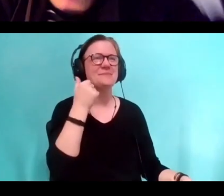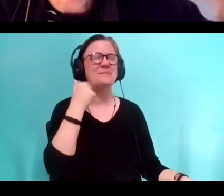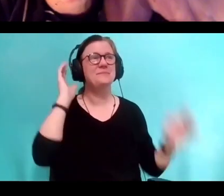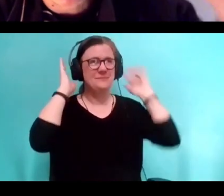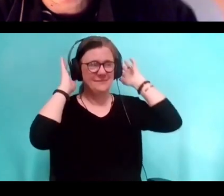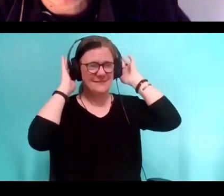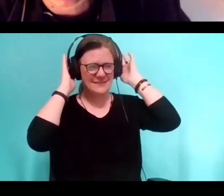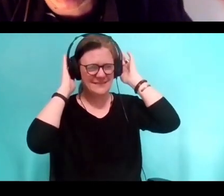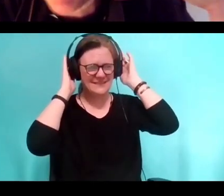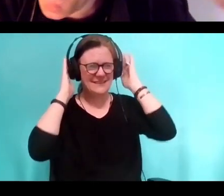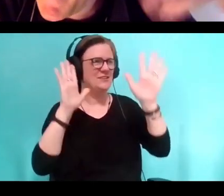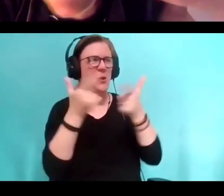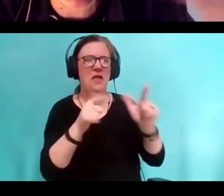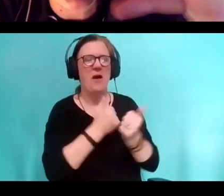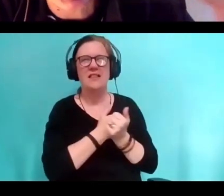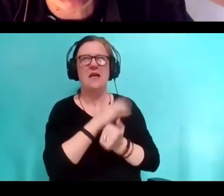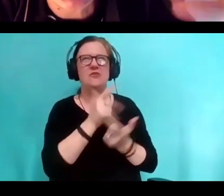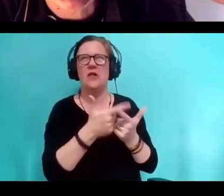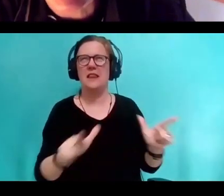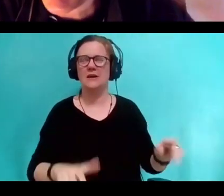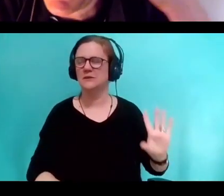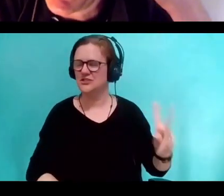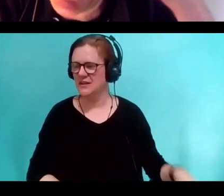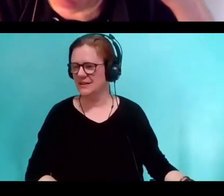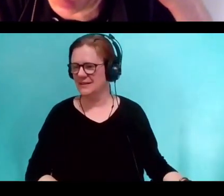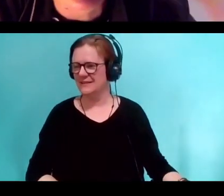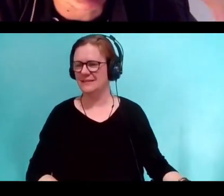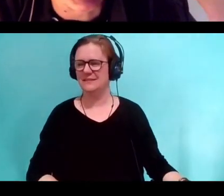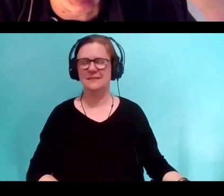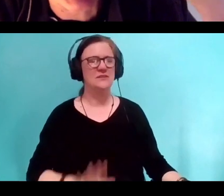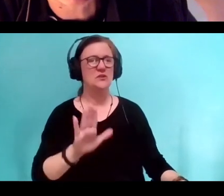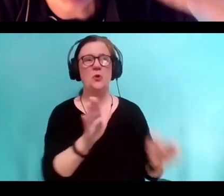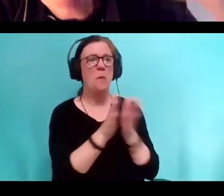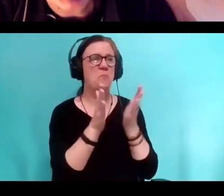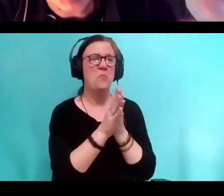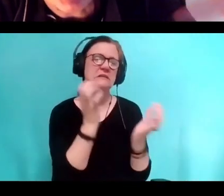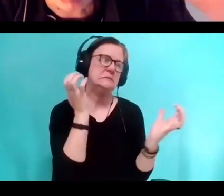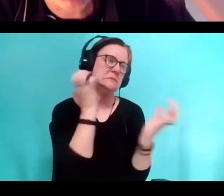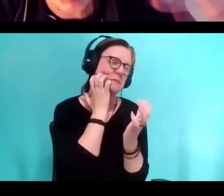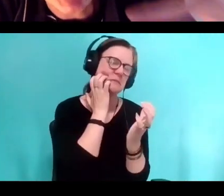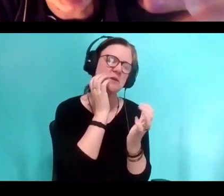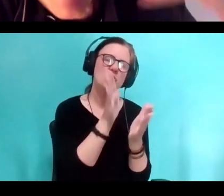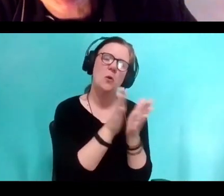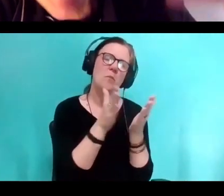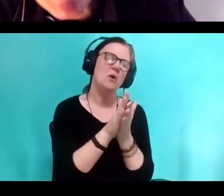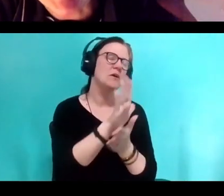You see you're using language again it's making me smart. Your book's full of this. It's so you, your voice is in every sentence